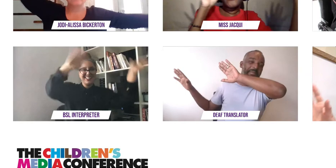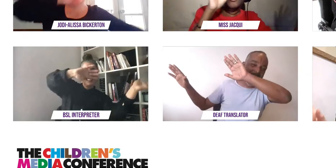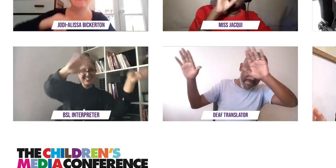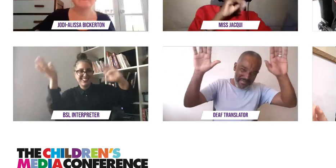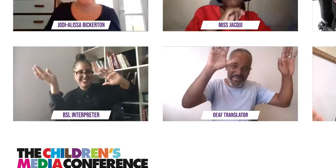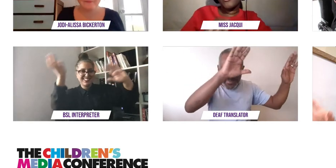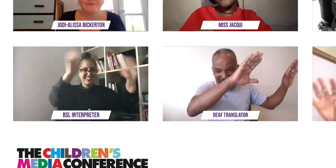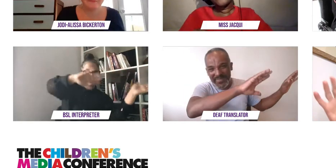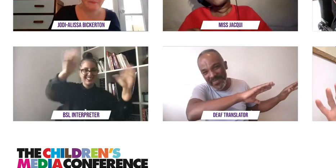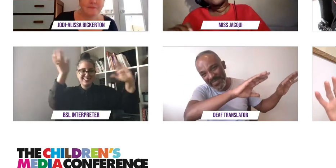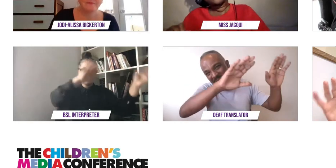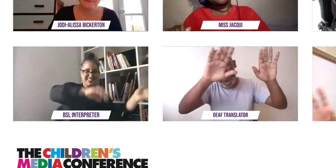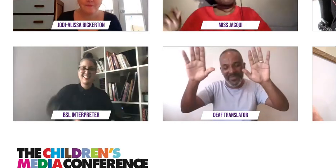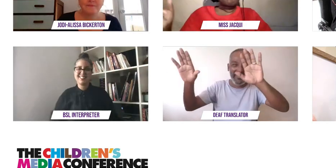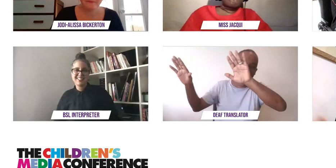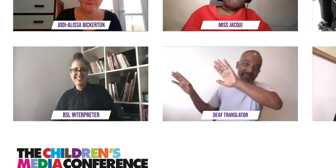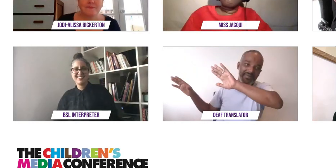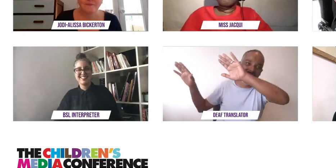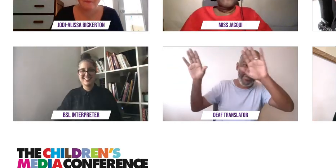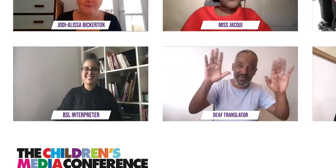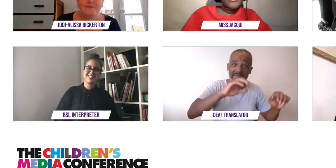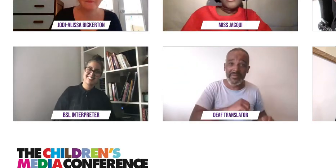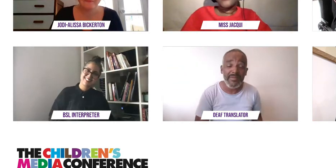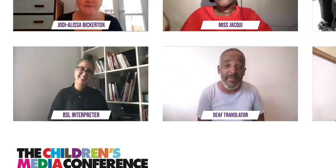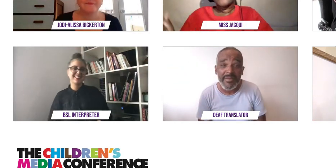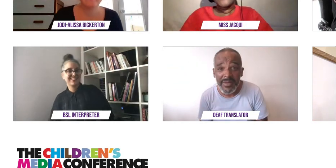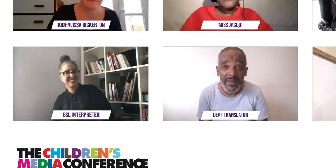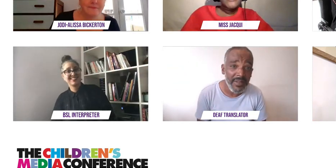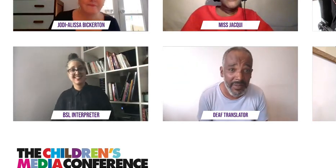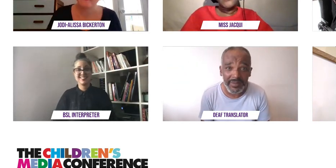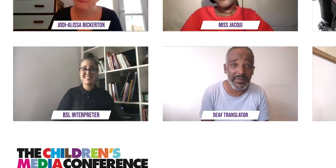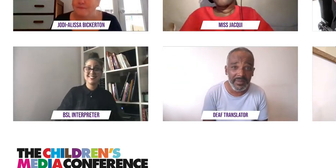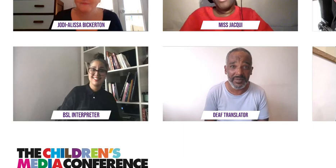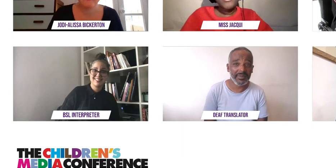so let's not dwell on idle chatter plow more mining are things that matter think before